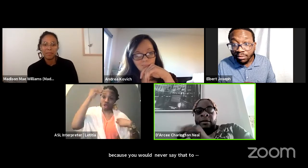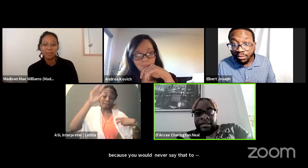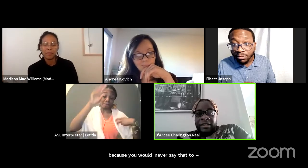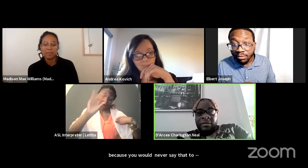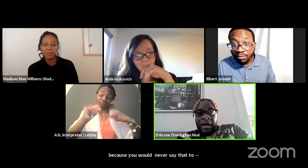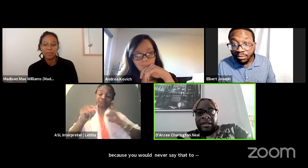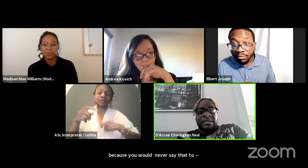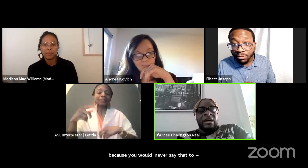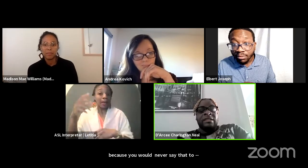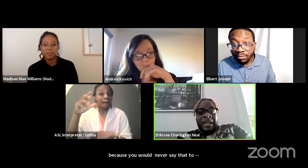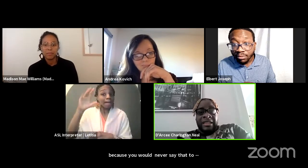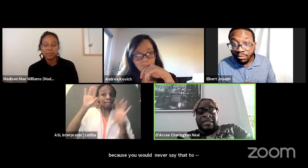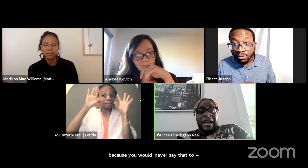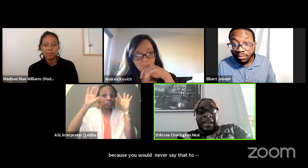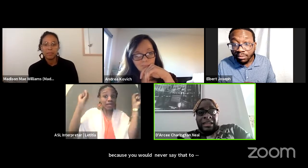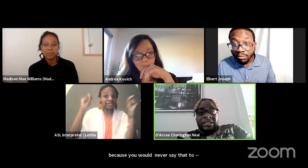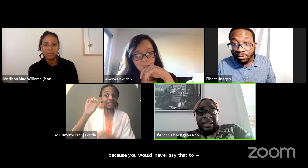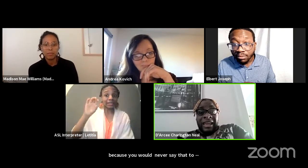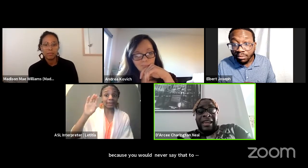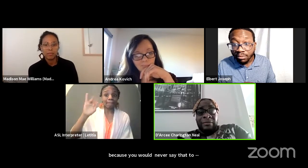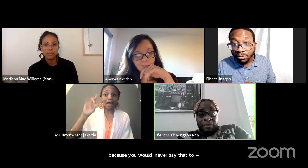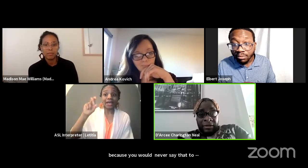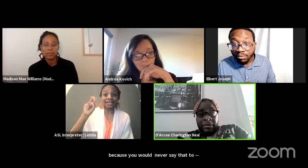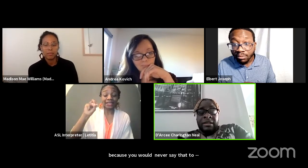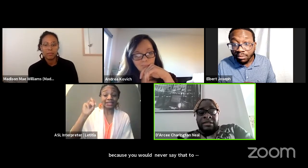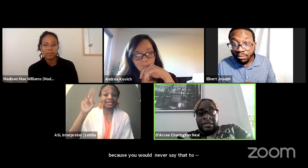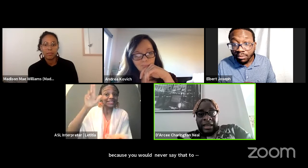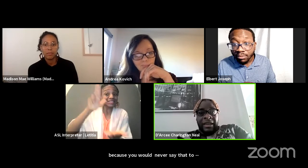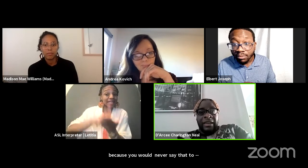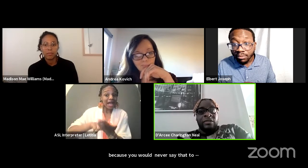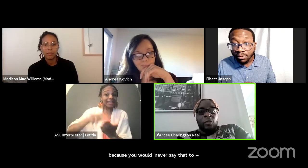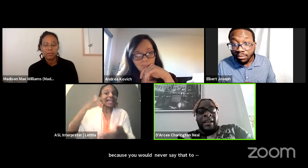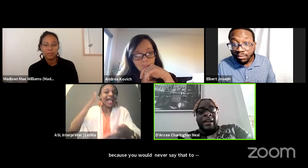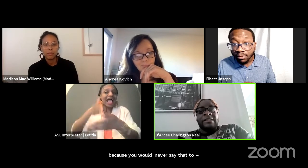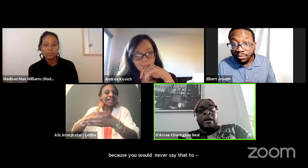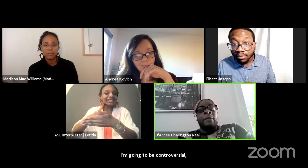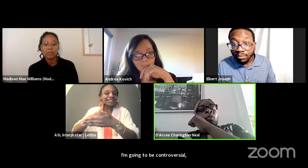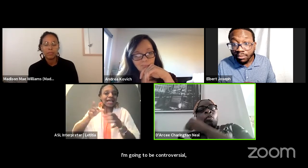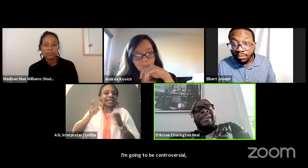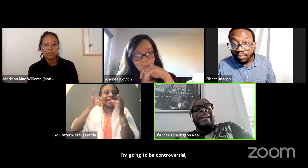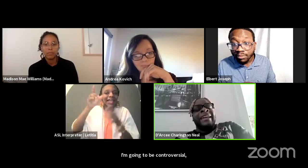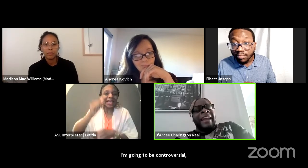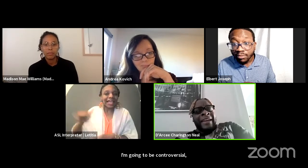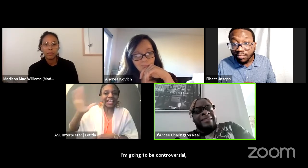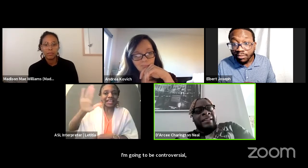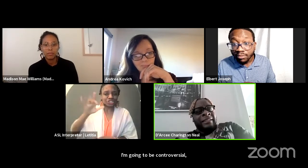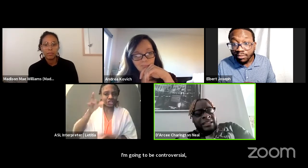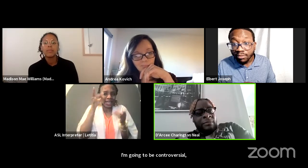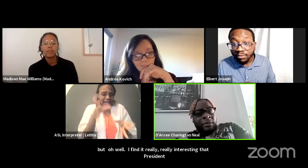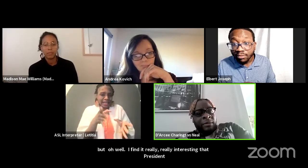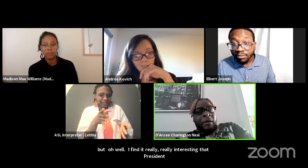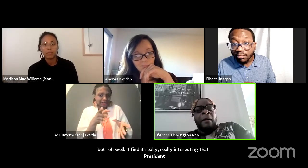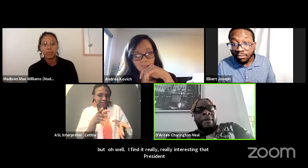that president Biden signed an anti-Asian hate bill today at the white house but we can't get an anti-lynching bill